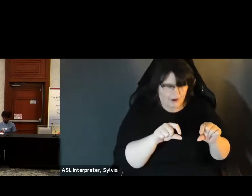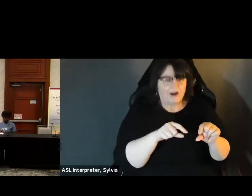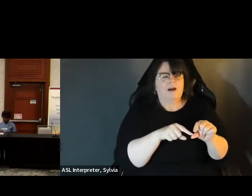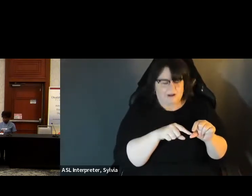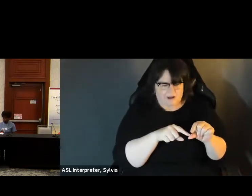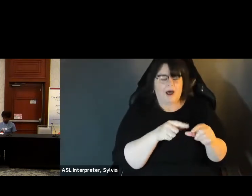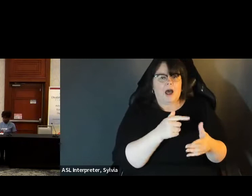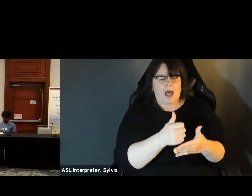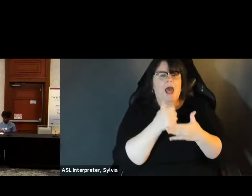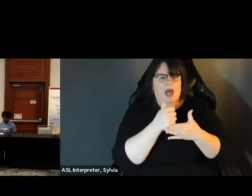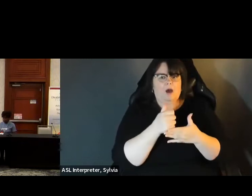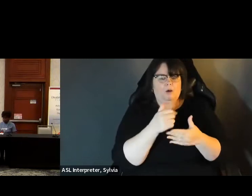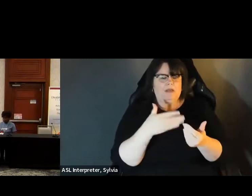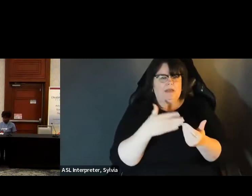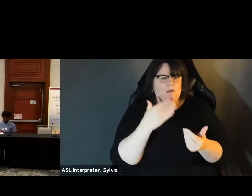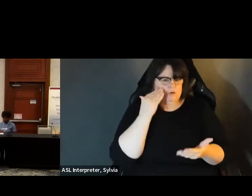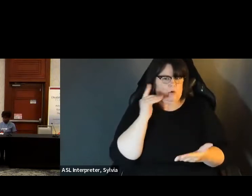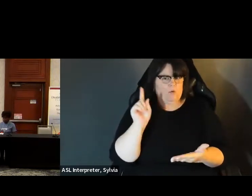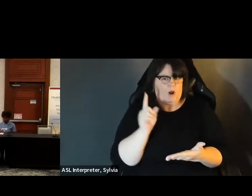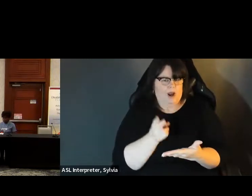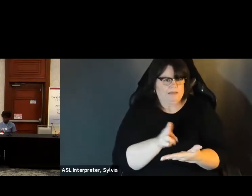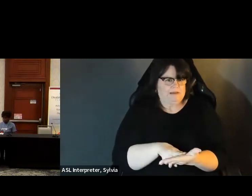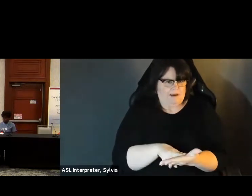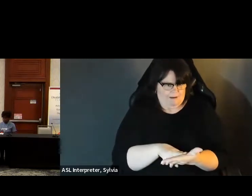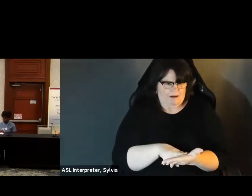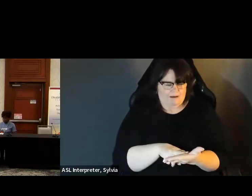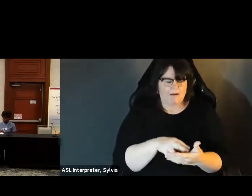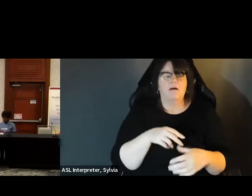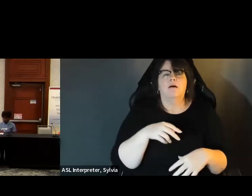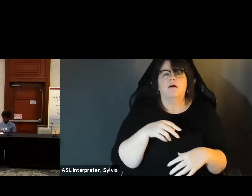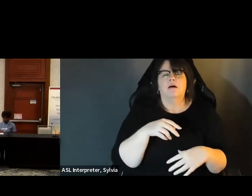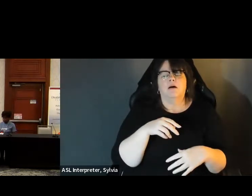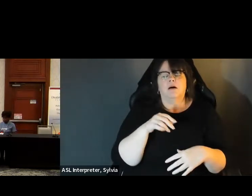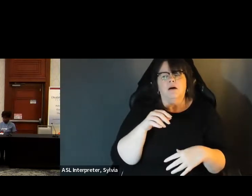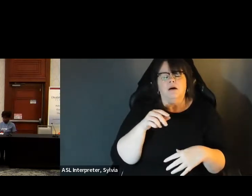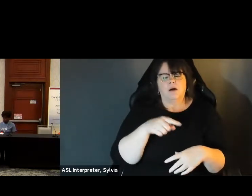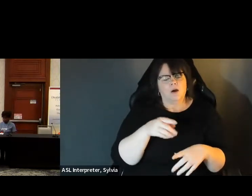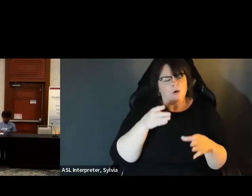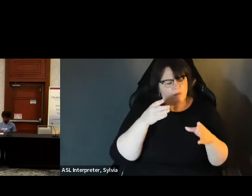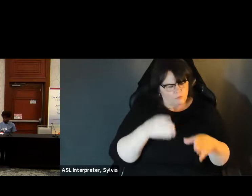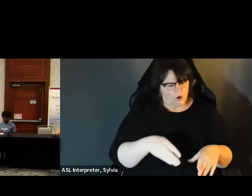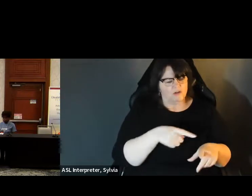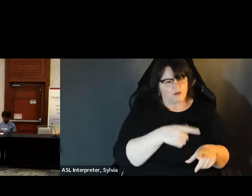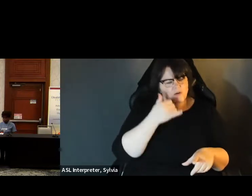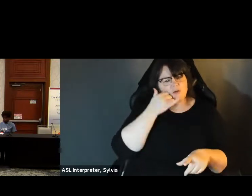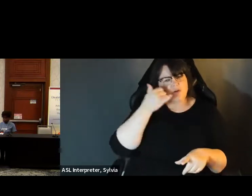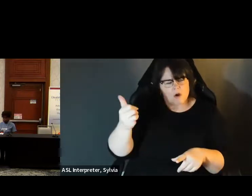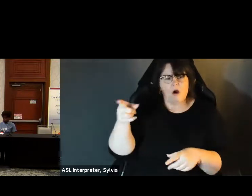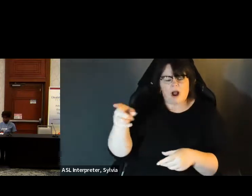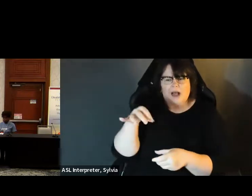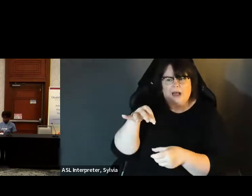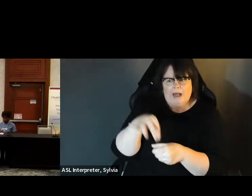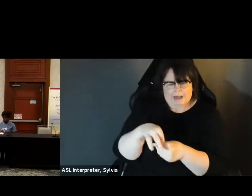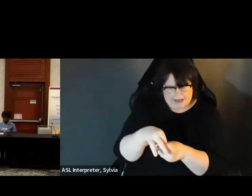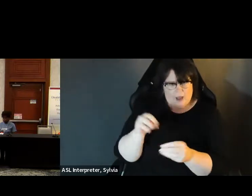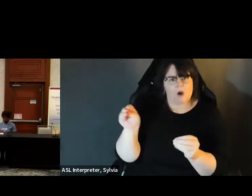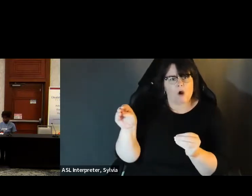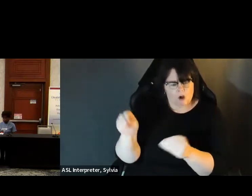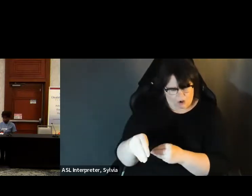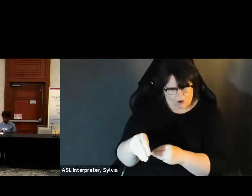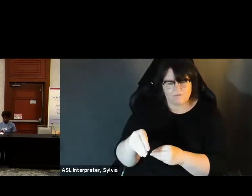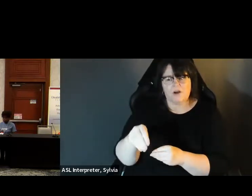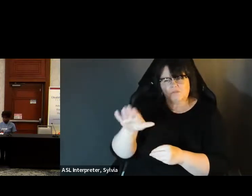the person calls these the the the elections office, and indicates they would like the the accessible ballot.